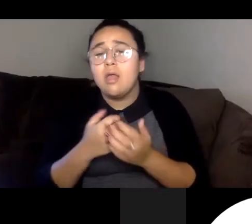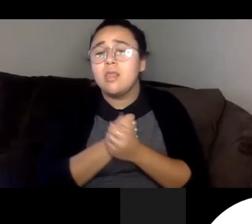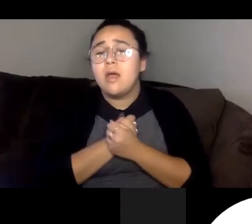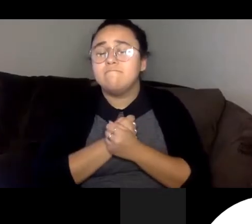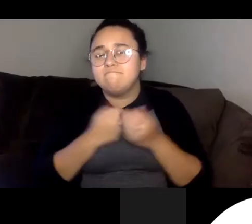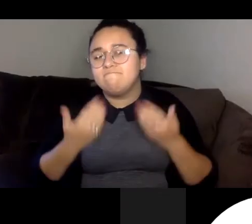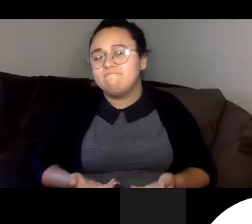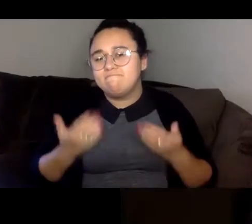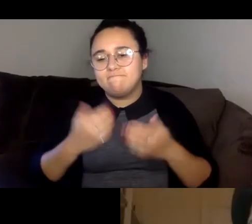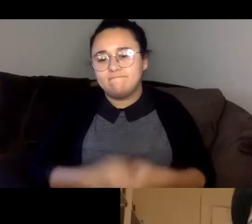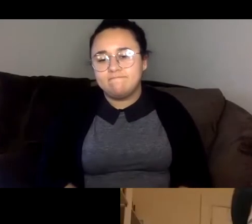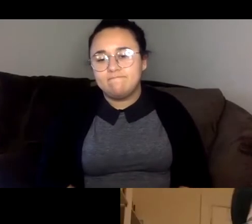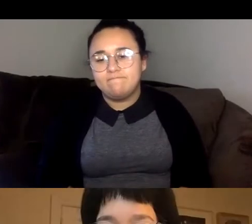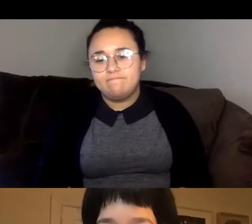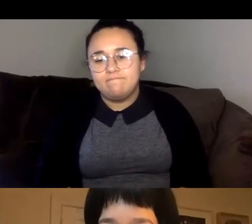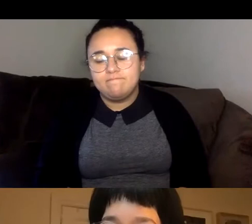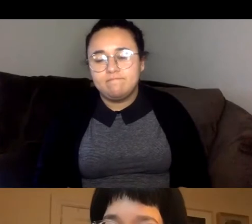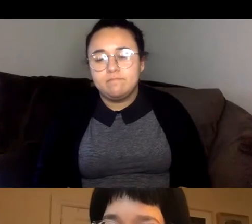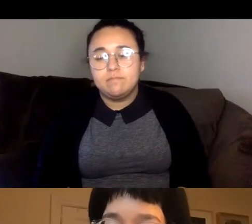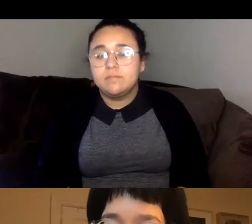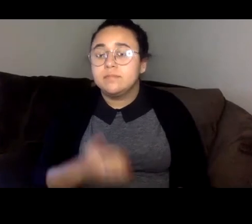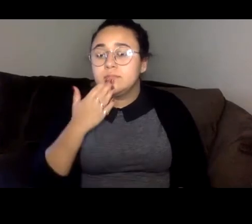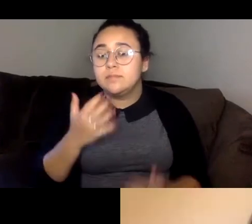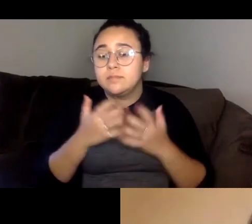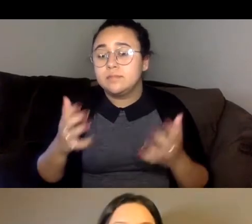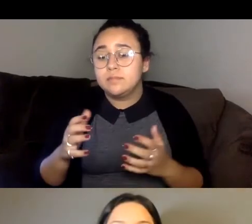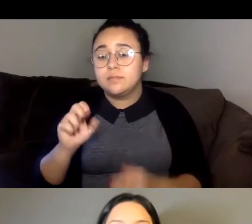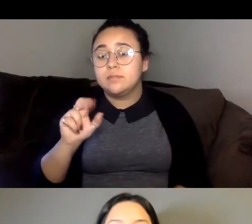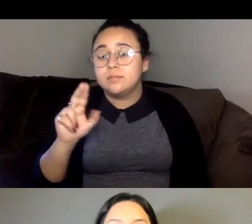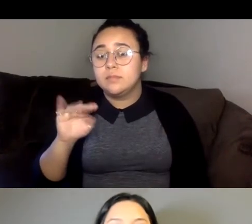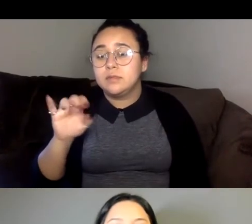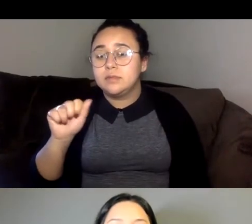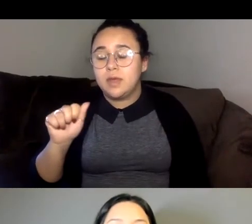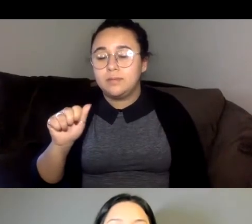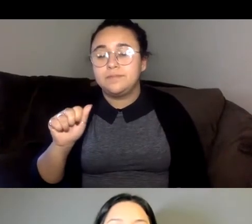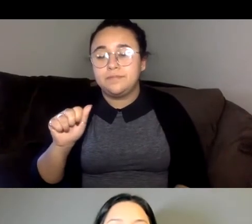Lily Philpott Thank you so much Sinisa, I am going to bring